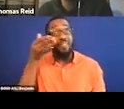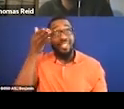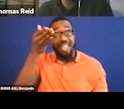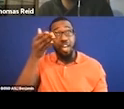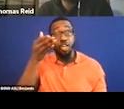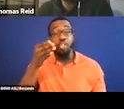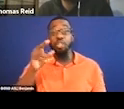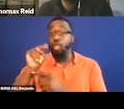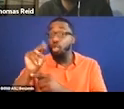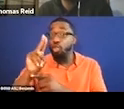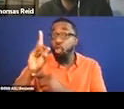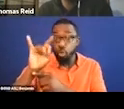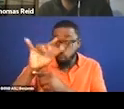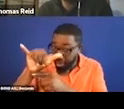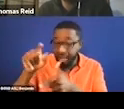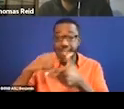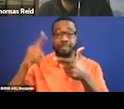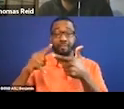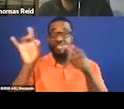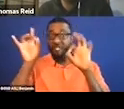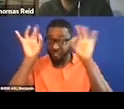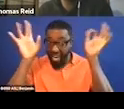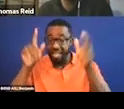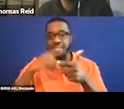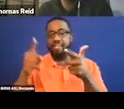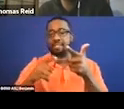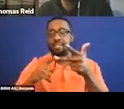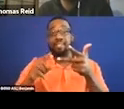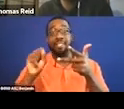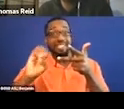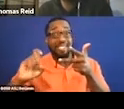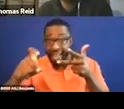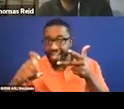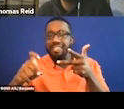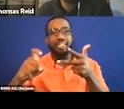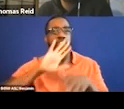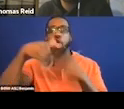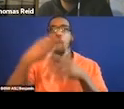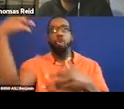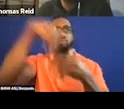It's okay for the audio description to match the rating of the film.